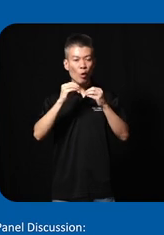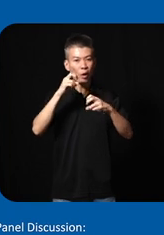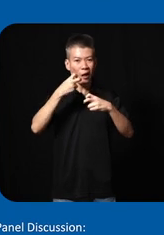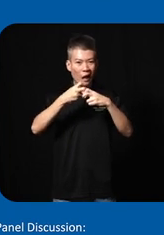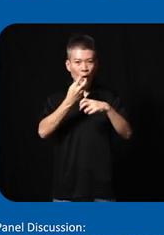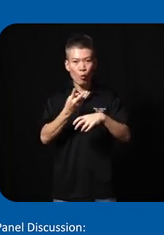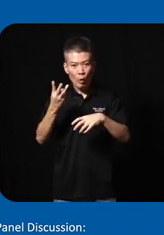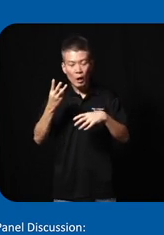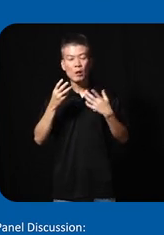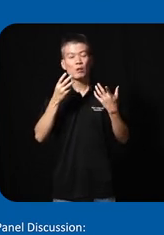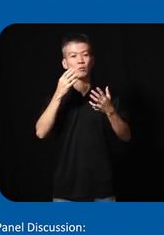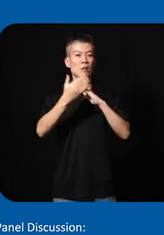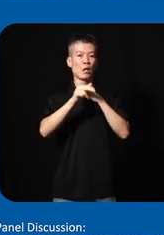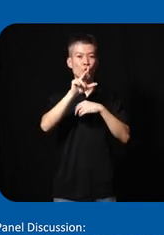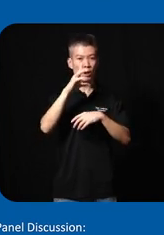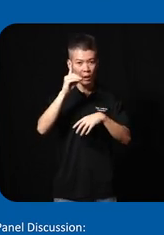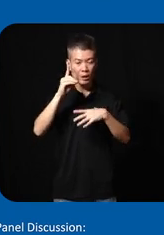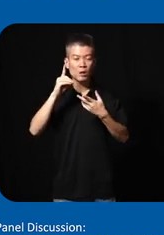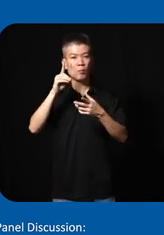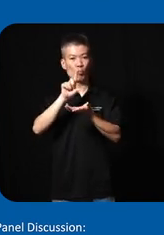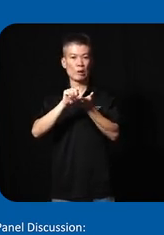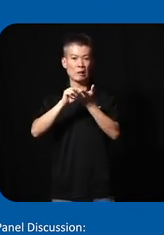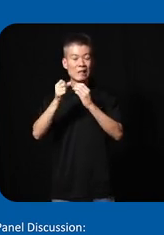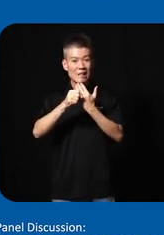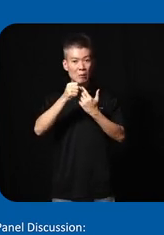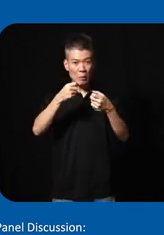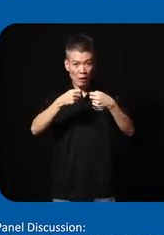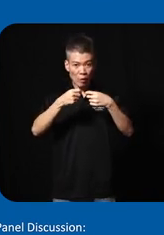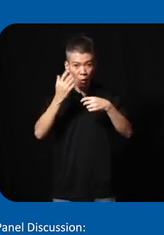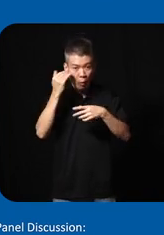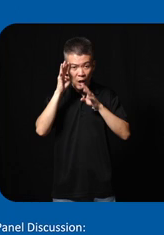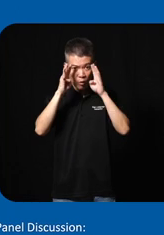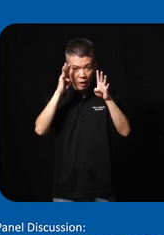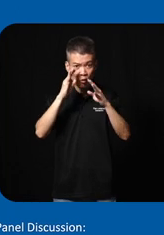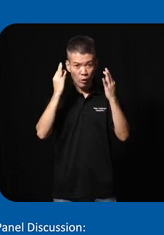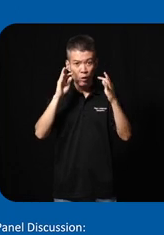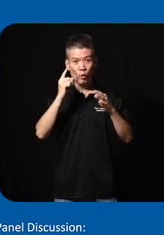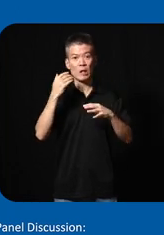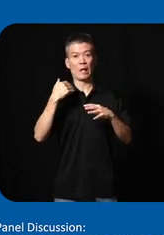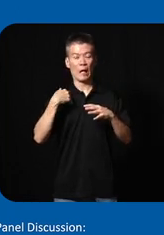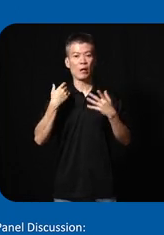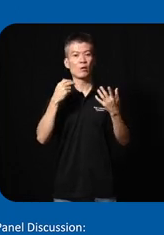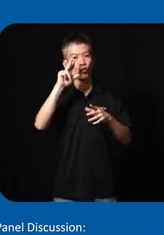side 3D printing simple electronics and because the Innovation Festival only had uh three months